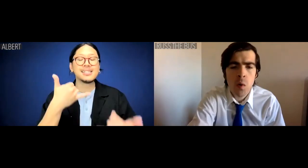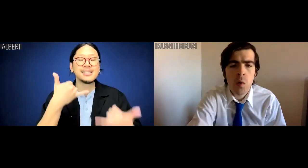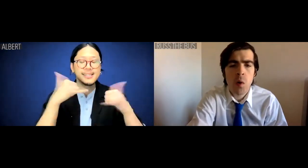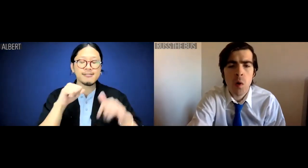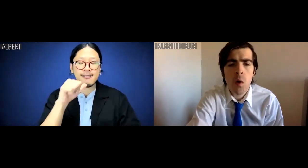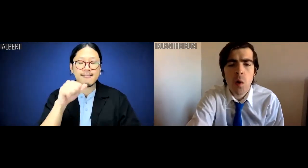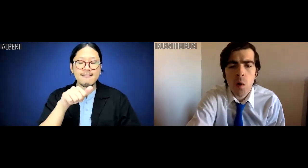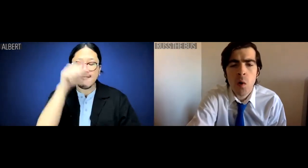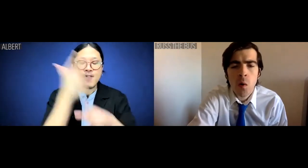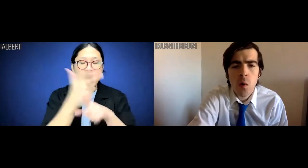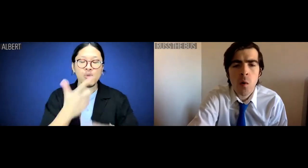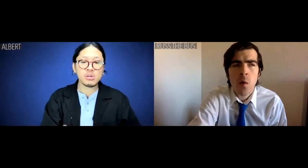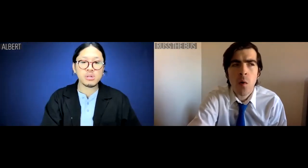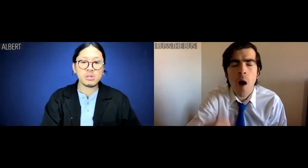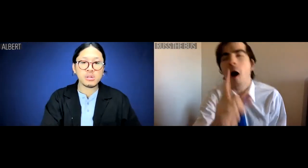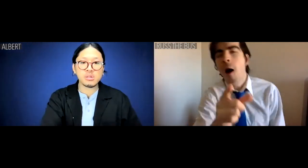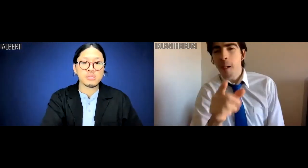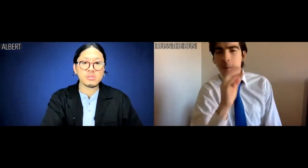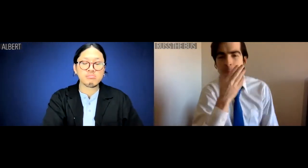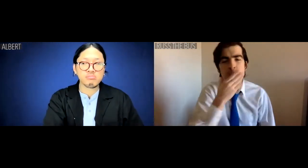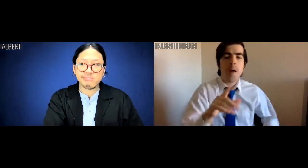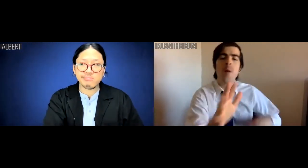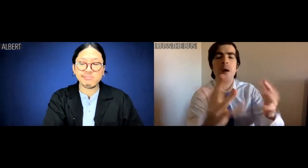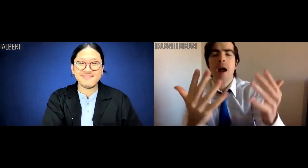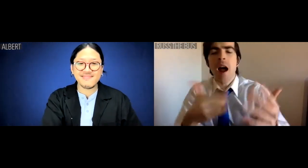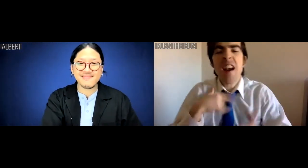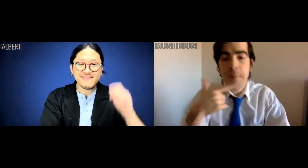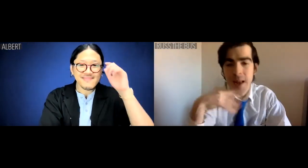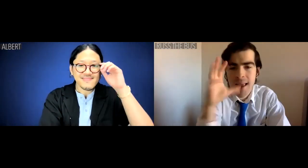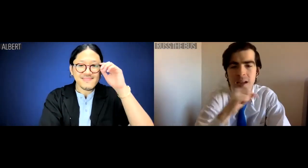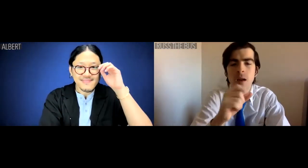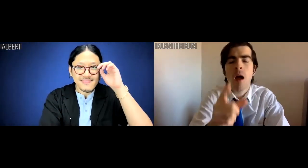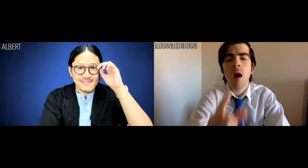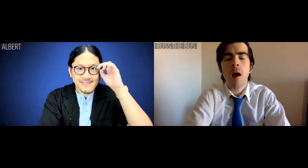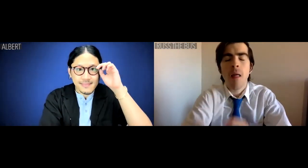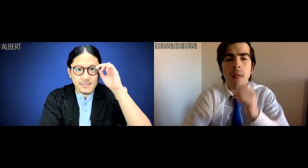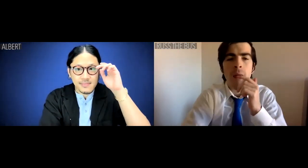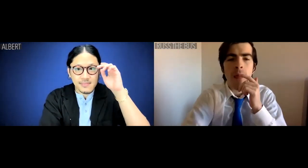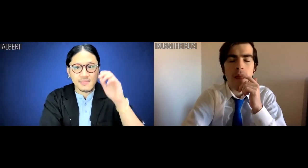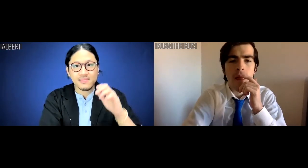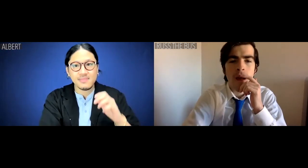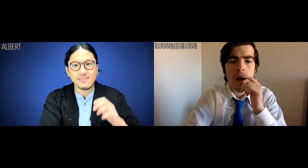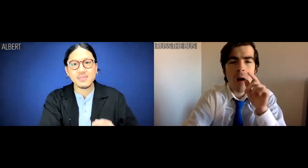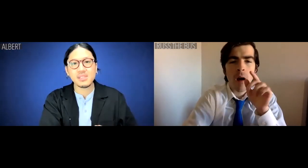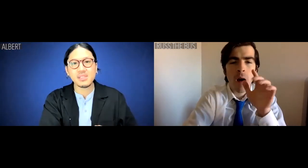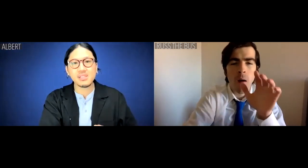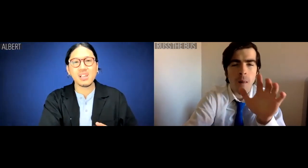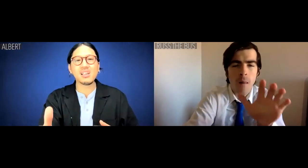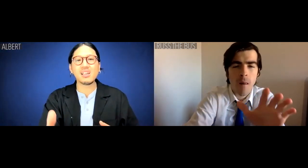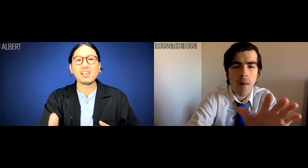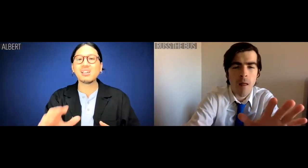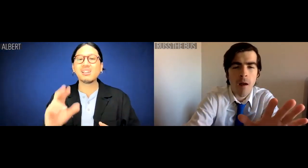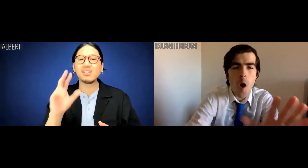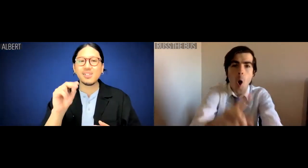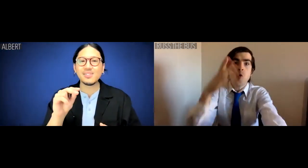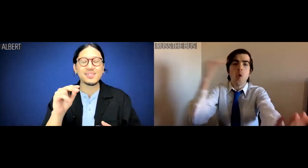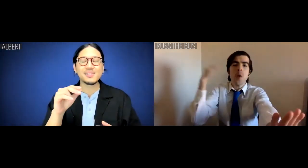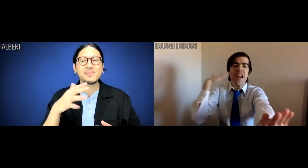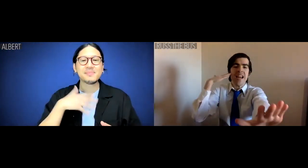Albert: Still not Albro. Russ the Bus: Wait, lemme guess. Albert: No, my ethnicity is...